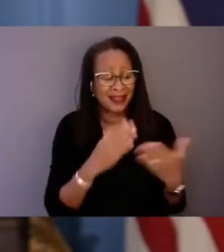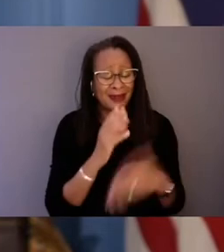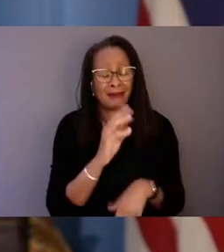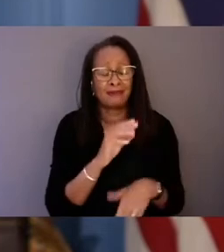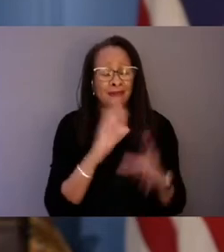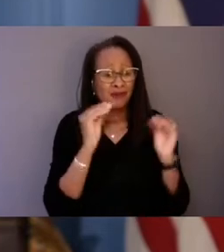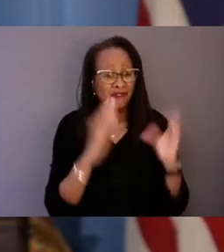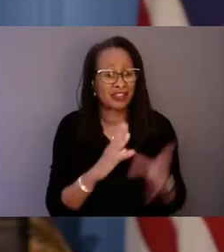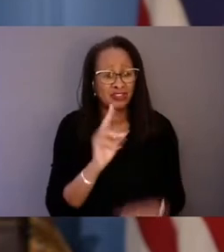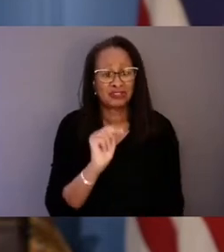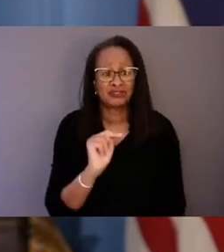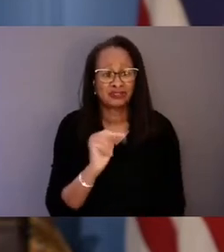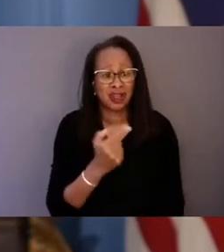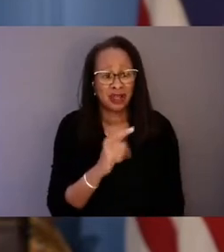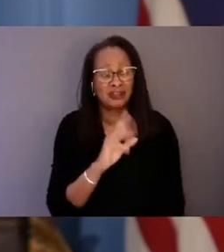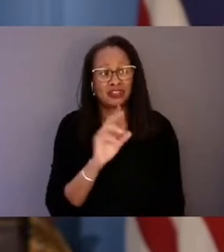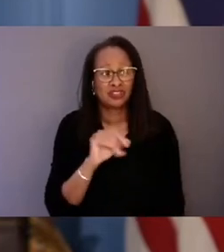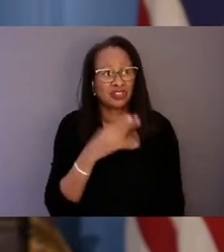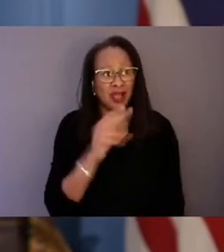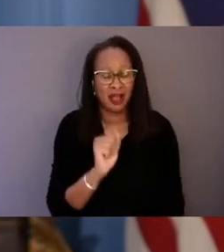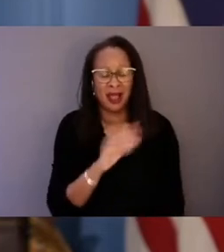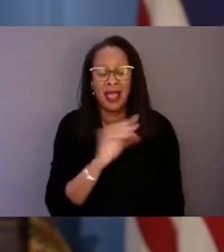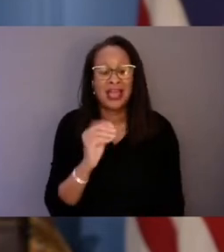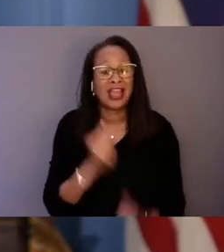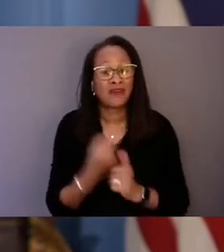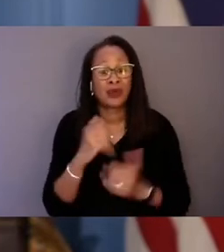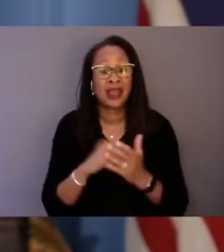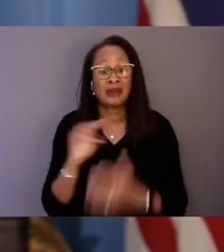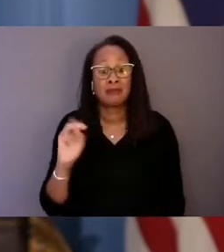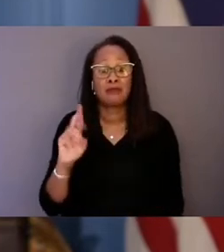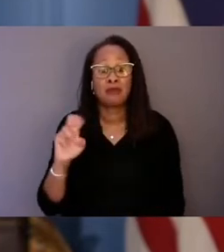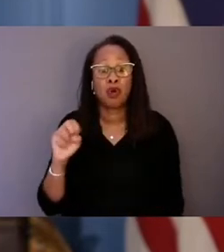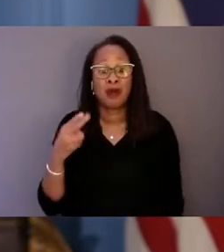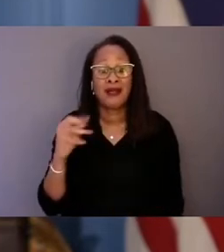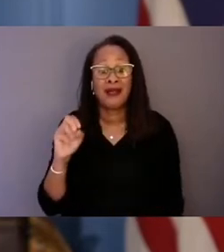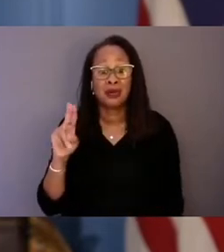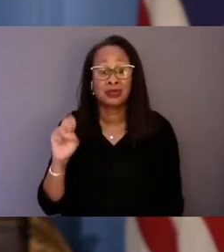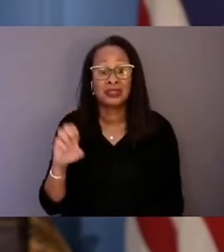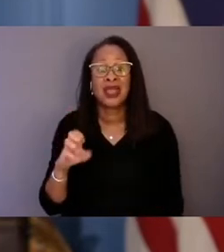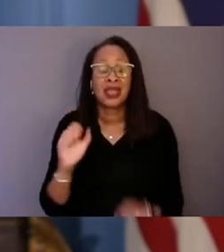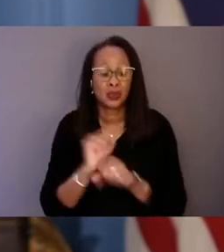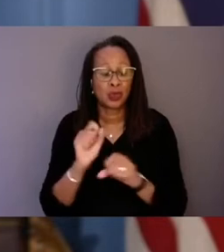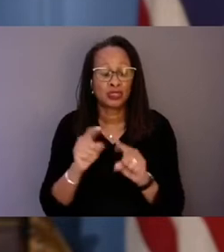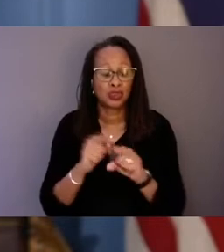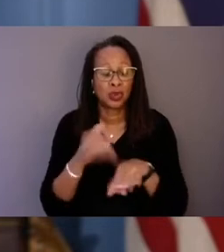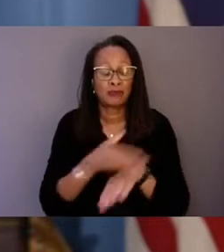for hosting this roundtable and for working to improve access to care. As a lifelong Nevadan,